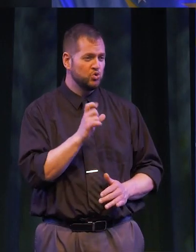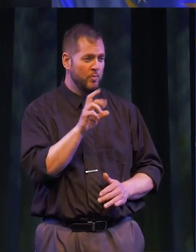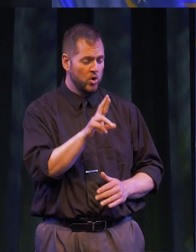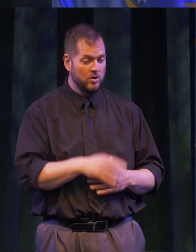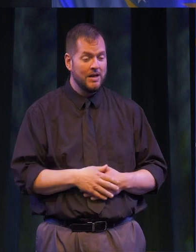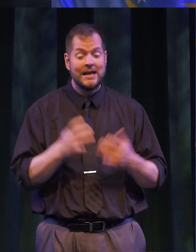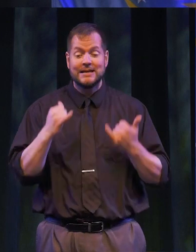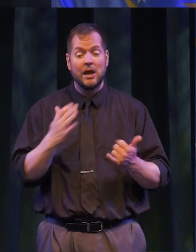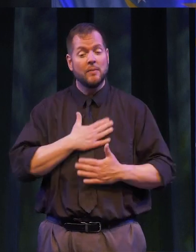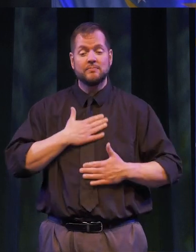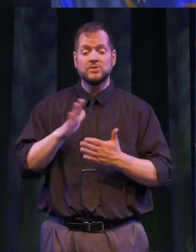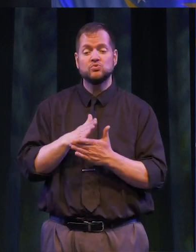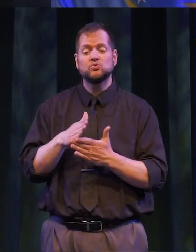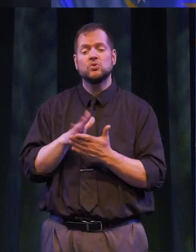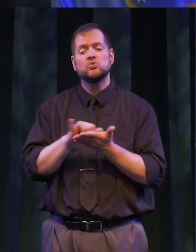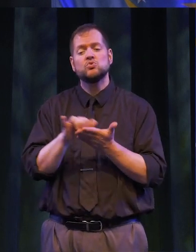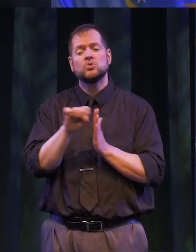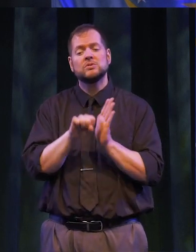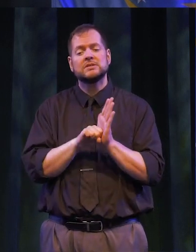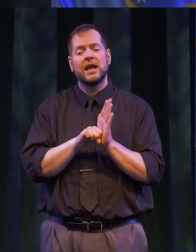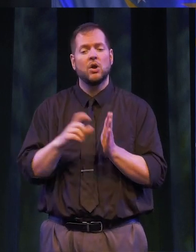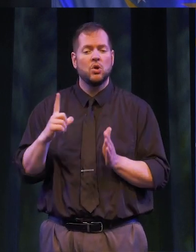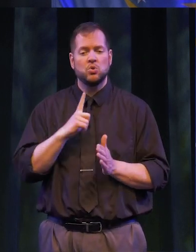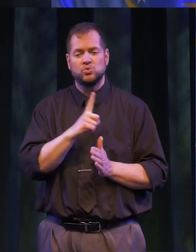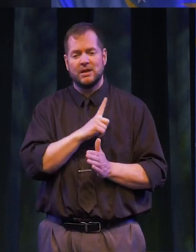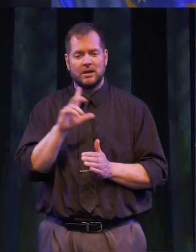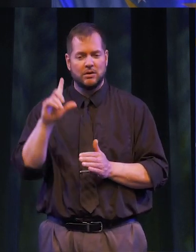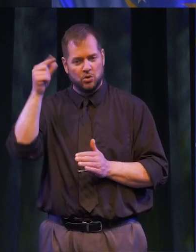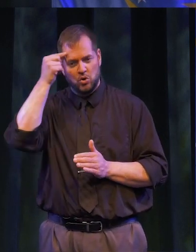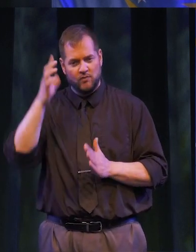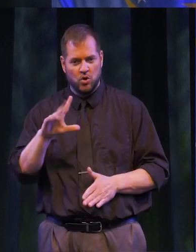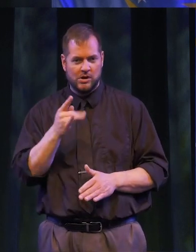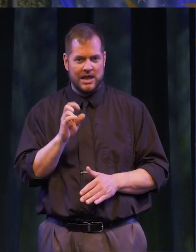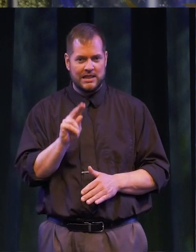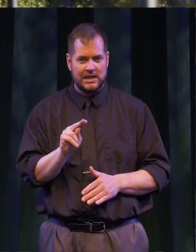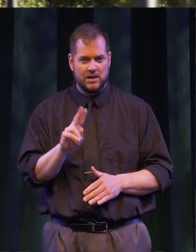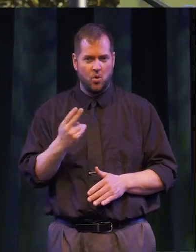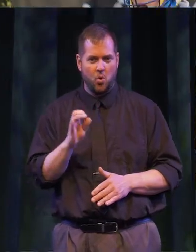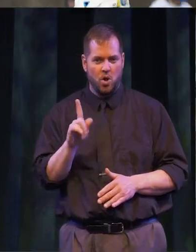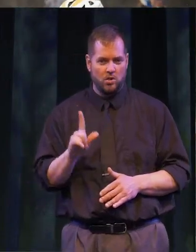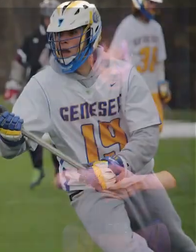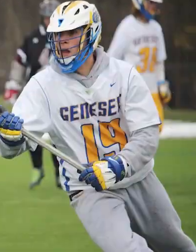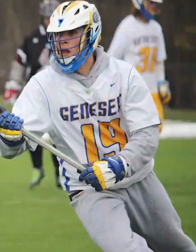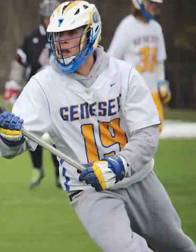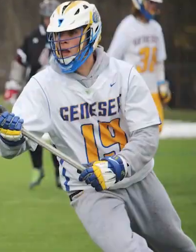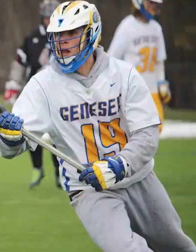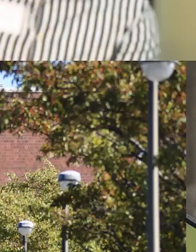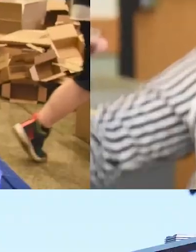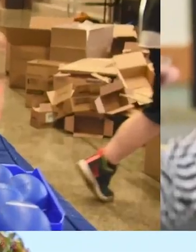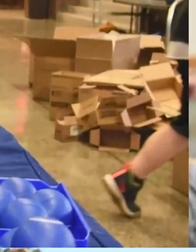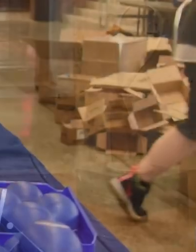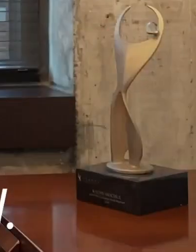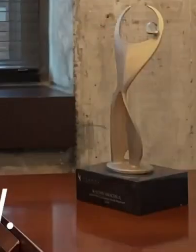NOW I AM PLEASED TO SHARE A MESSAGE FROM NEW YORK STATE LIEUTENANT GOVERNOR, KATHLEEN HOCHUL.